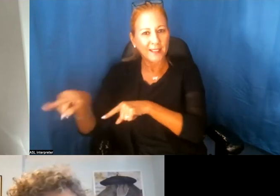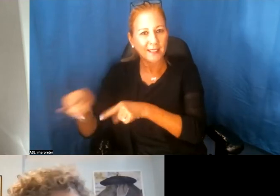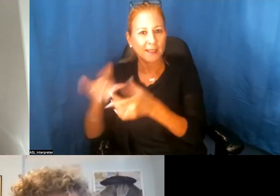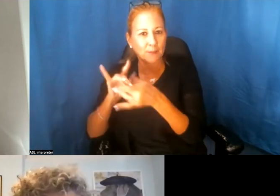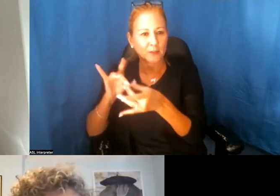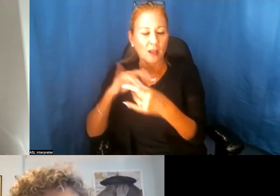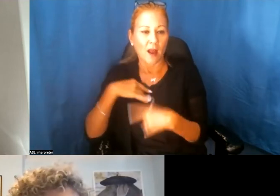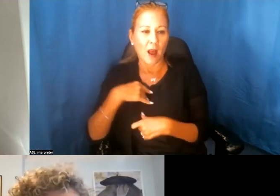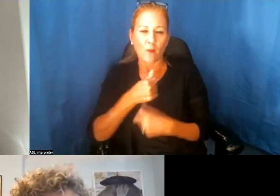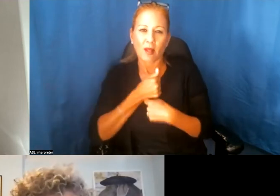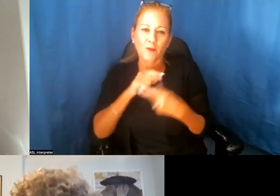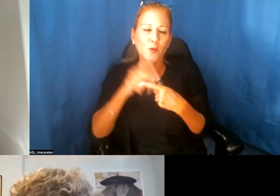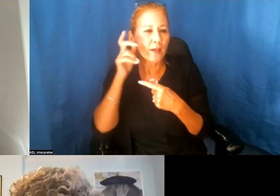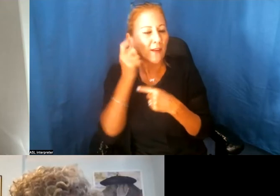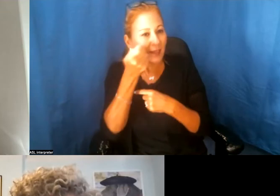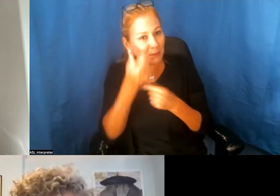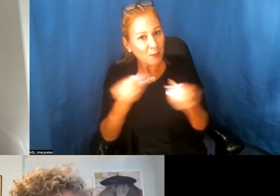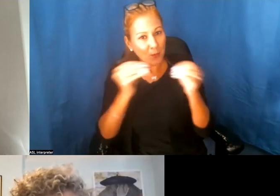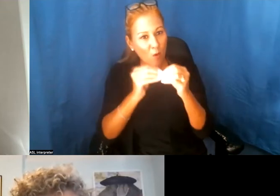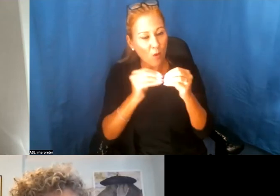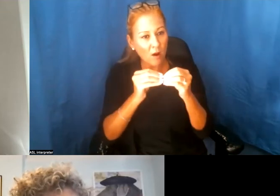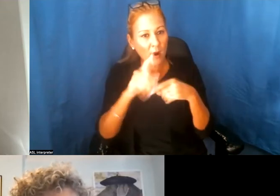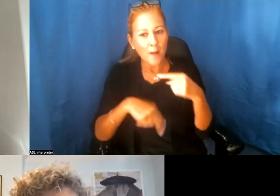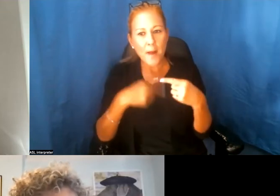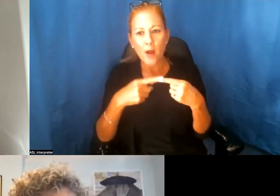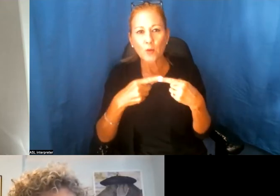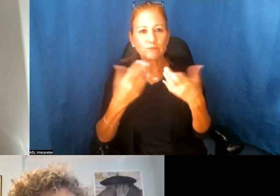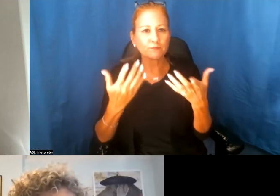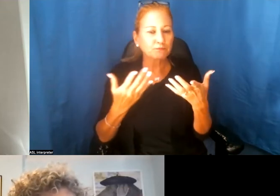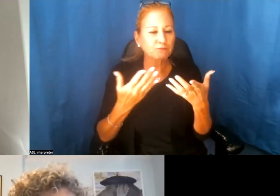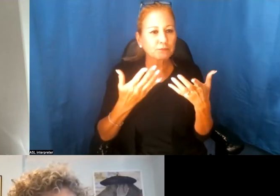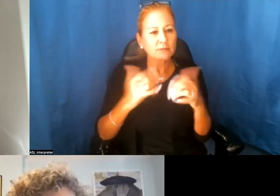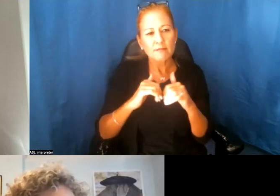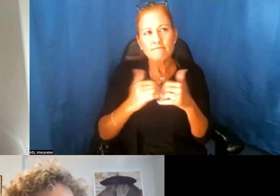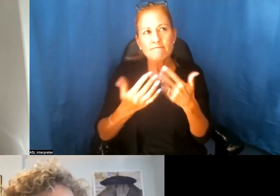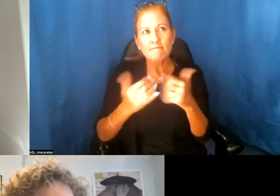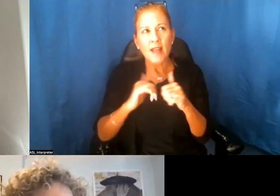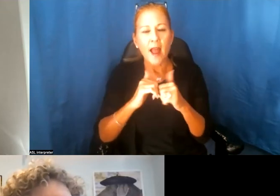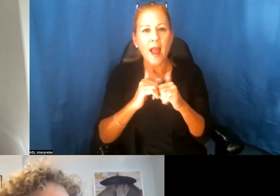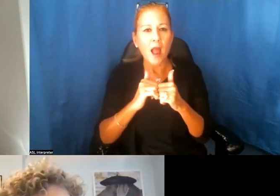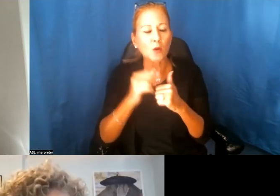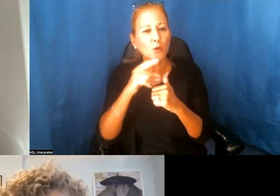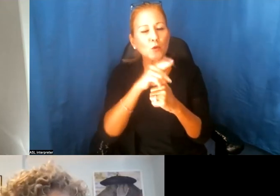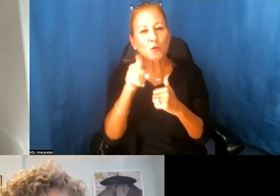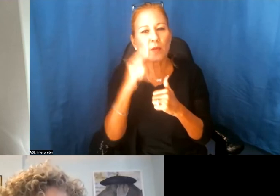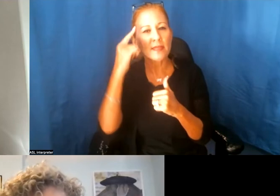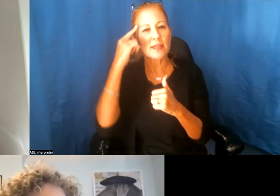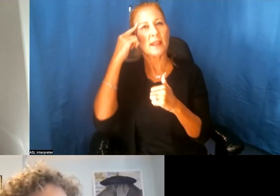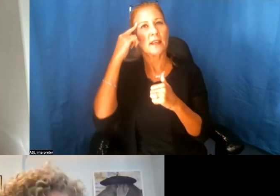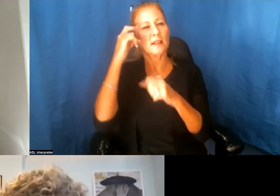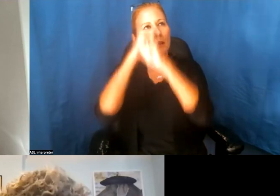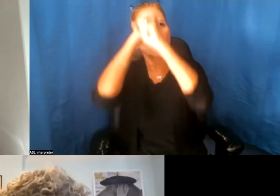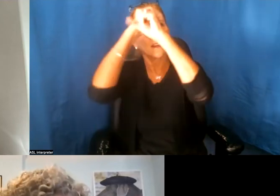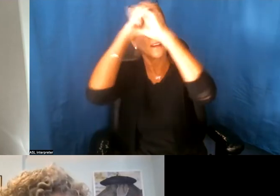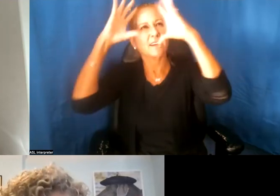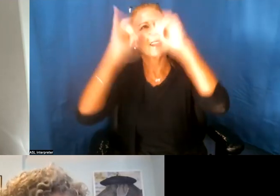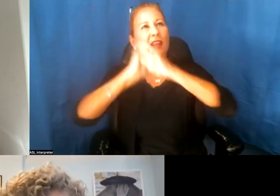love to hear a little bit more about, you know, how you think of that process of building trust.